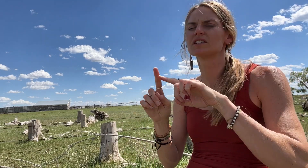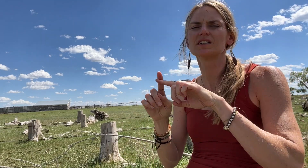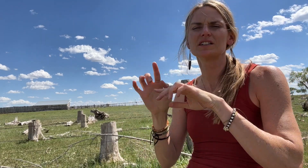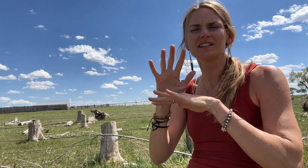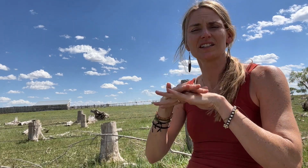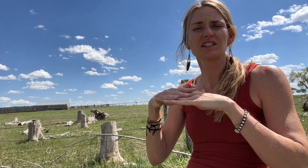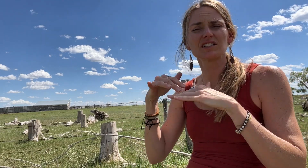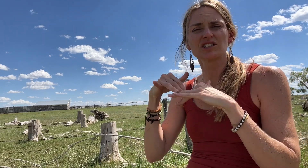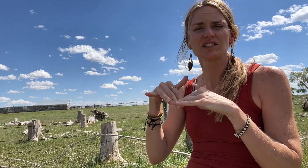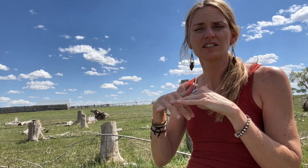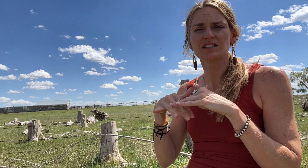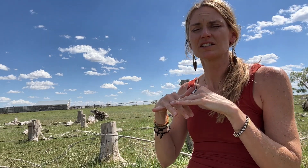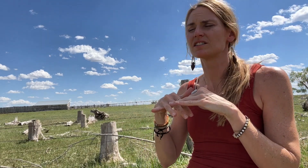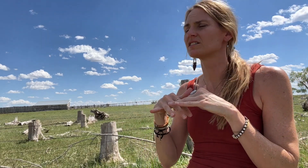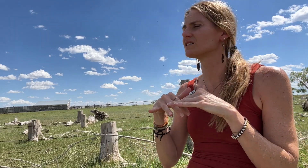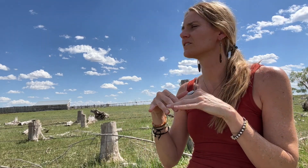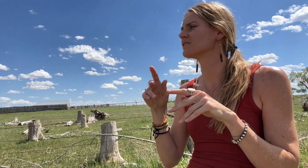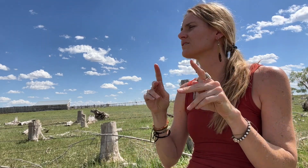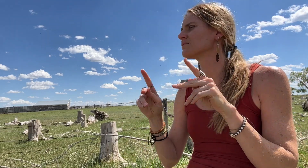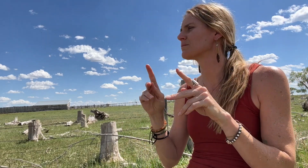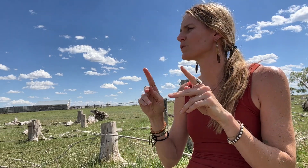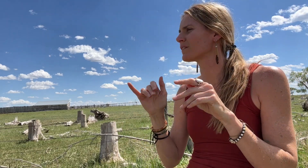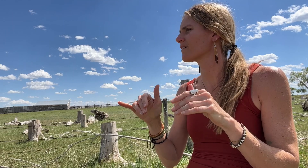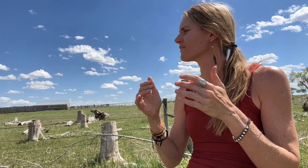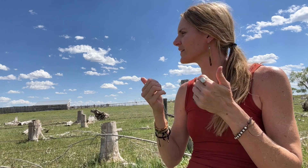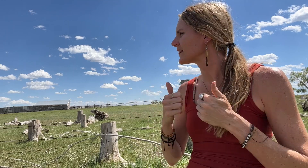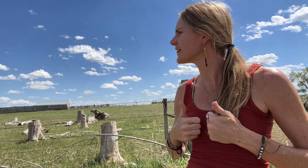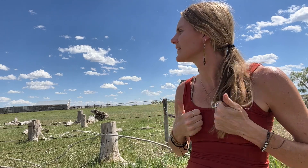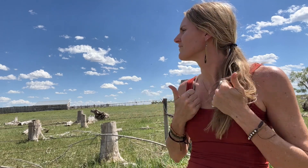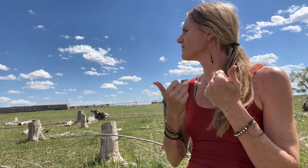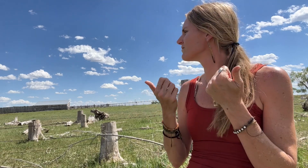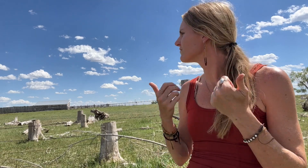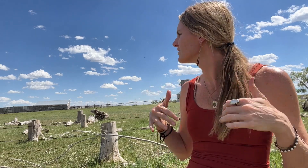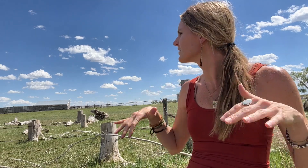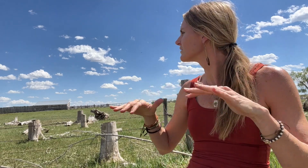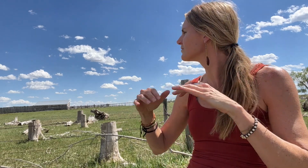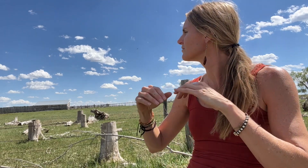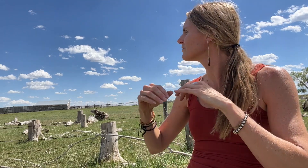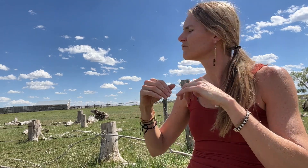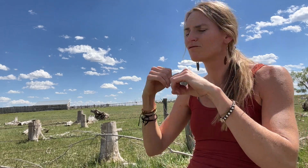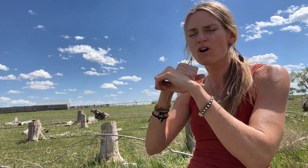different indigenous people who have lived here